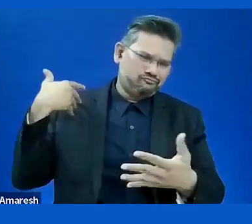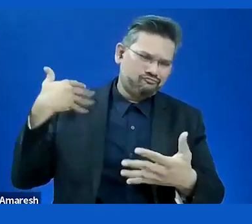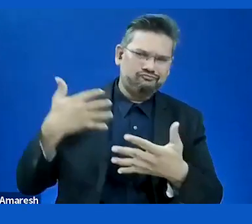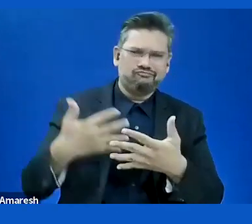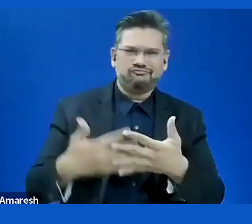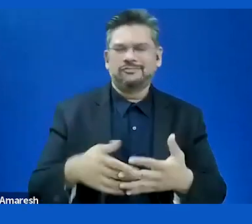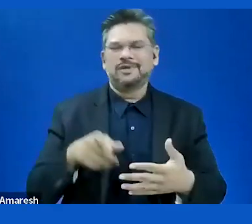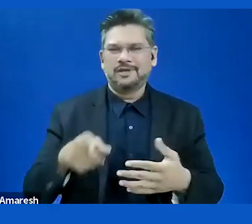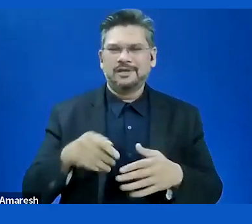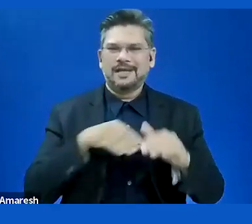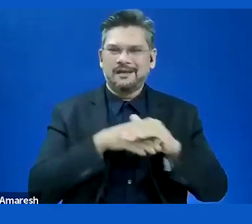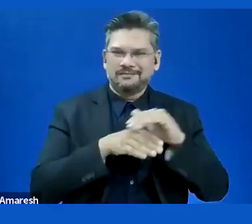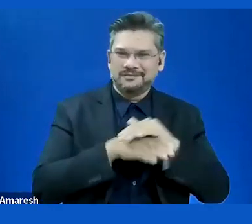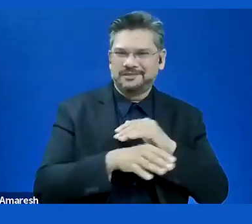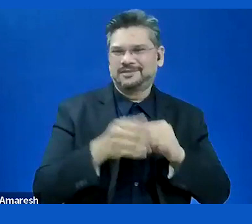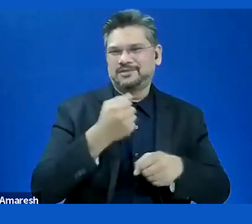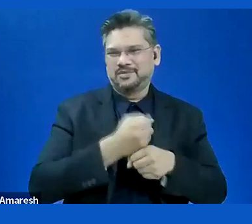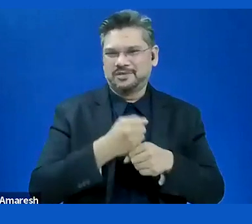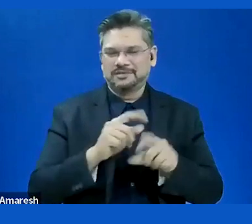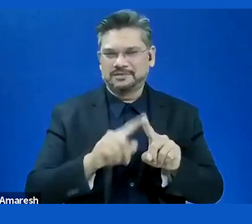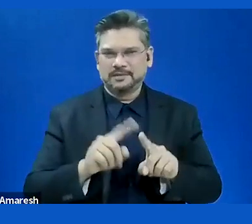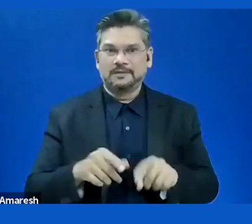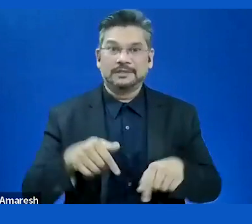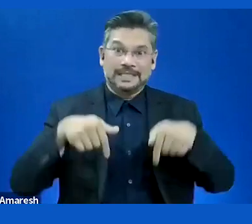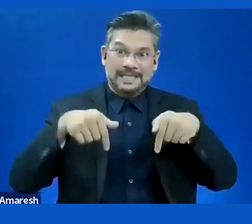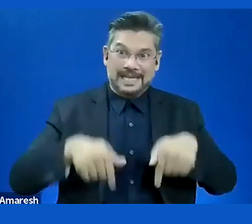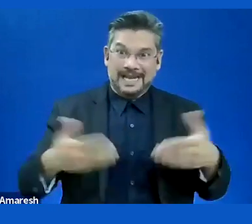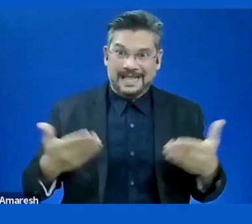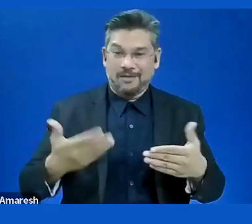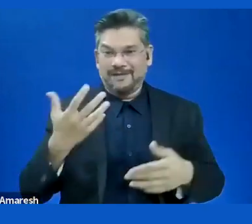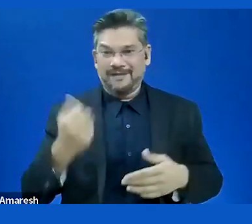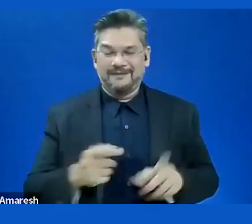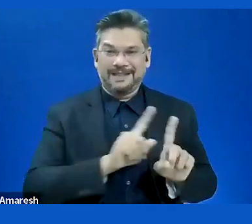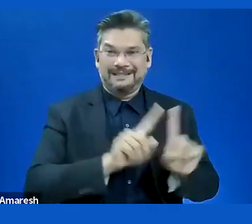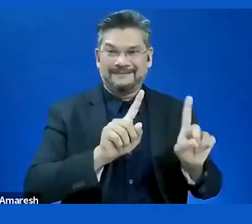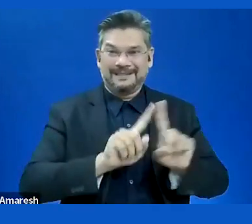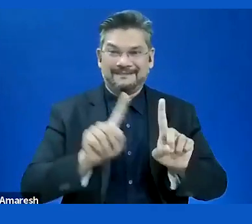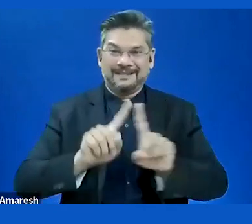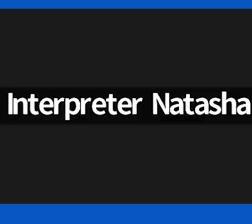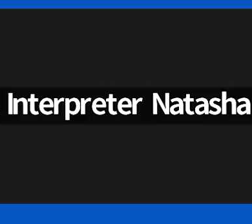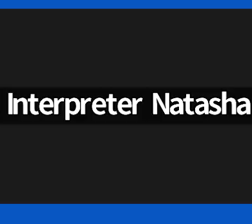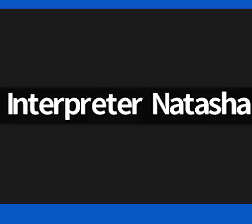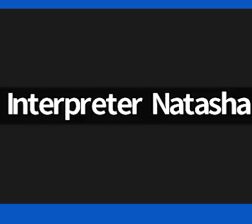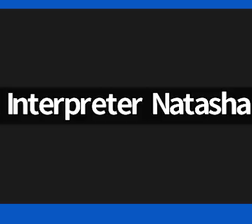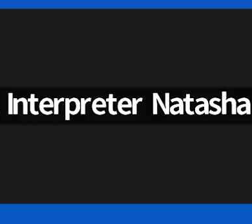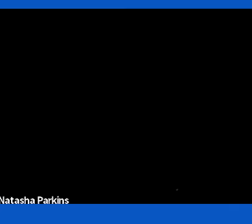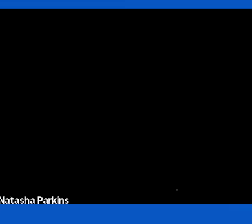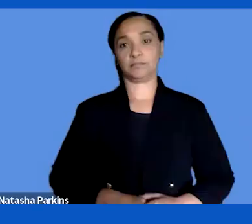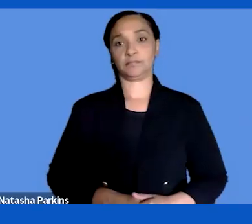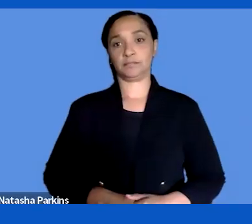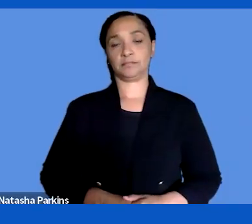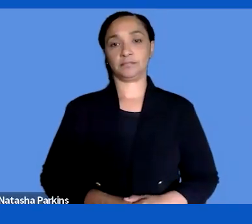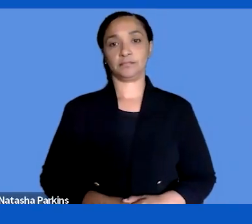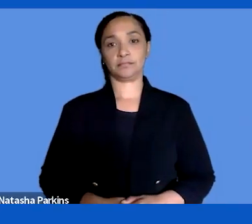user organizations, end users and experts in different aspects of the end user perspective.